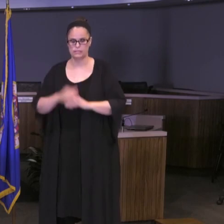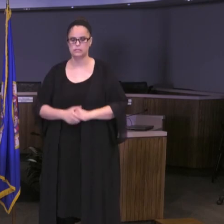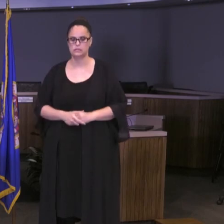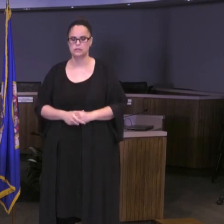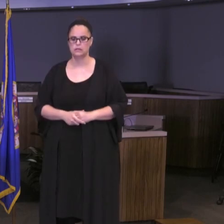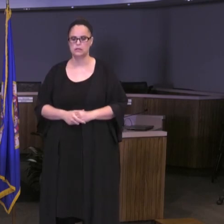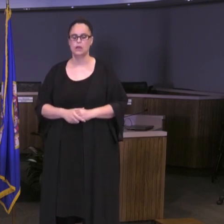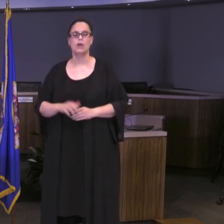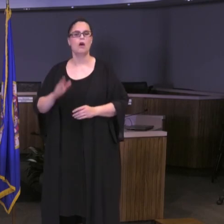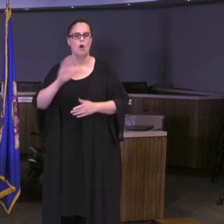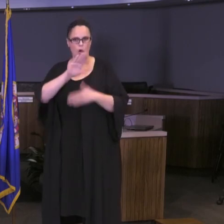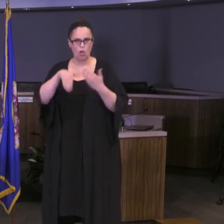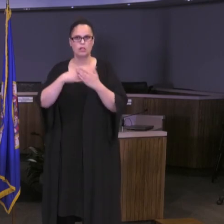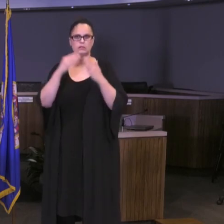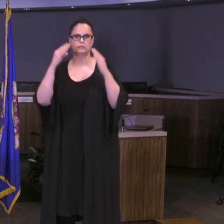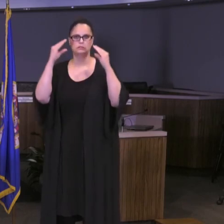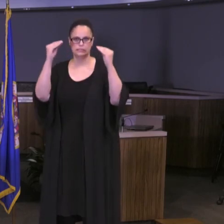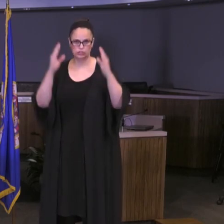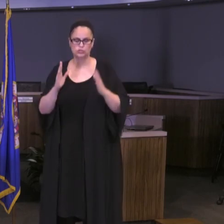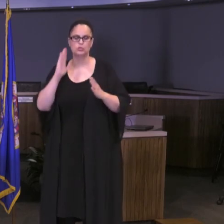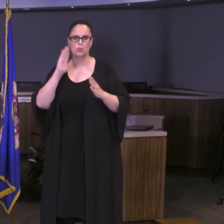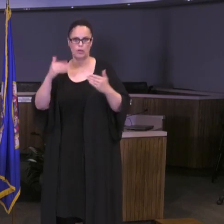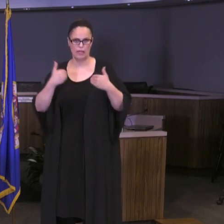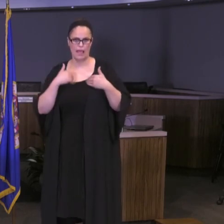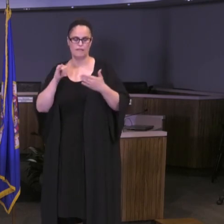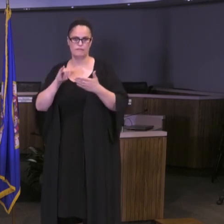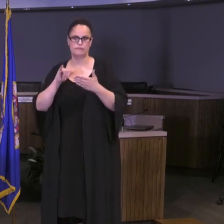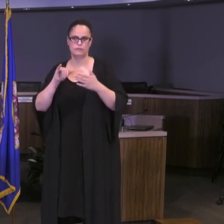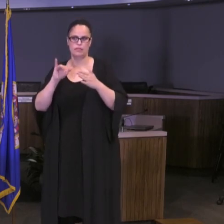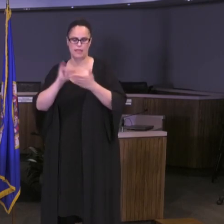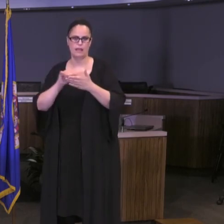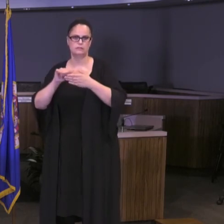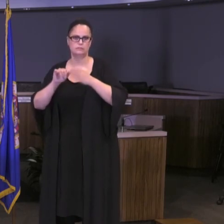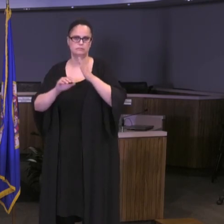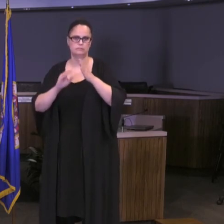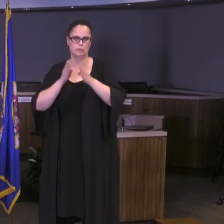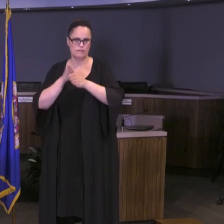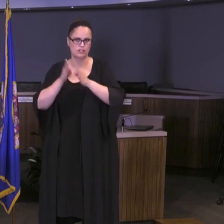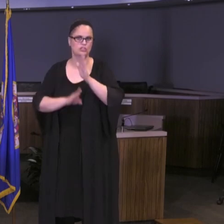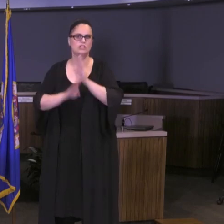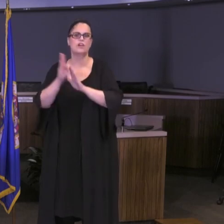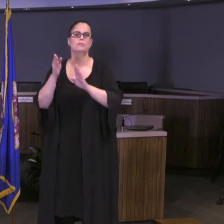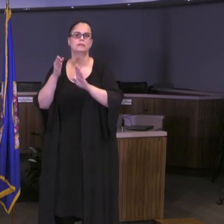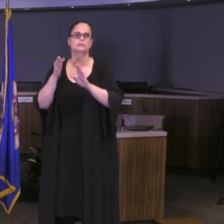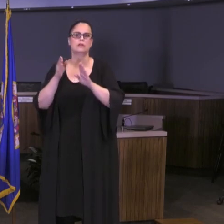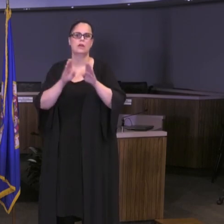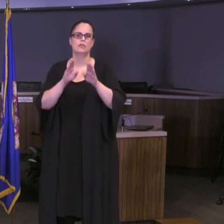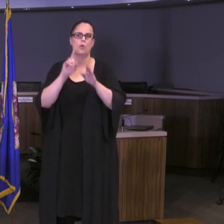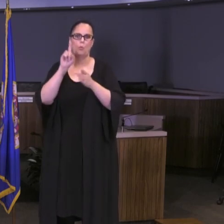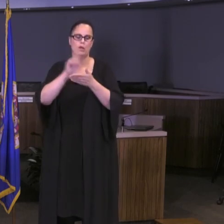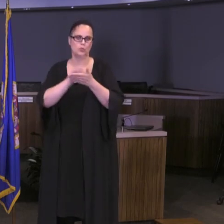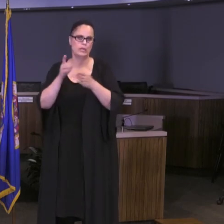professional development during opening week before the start of school as well, and we will work on those schedules as a district.